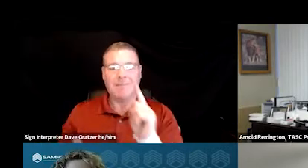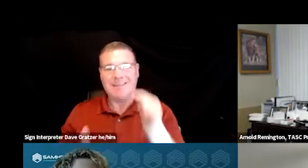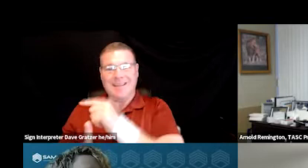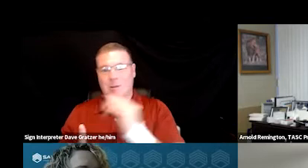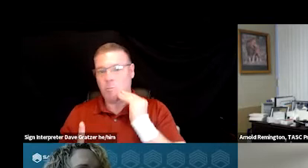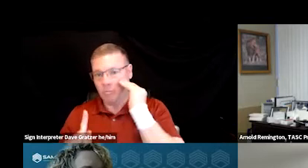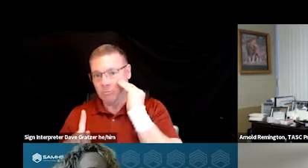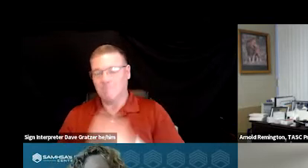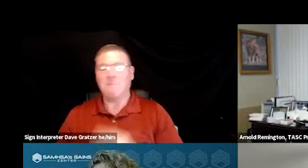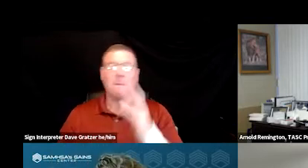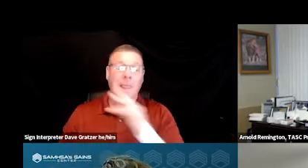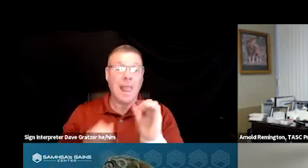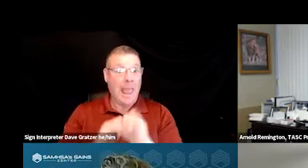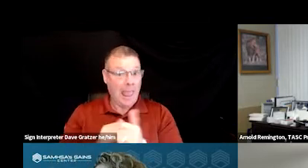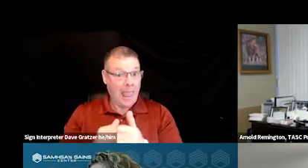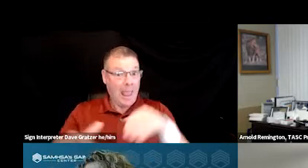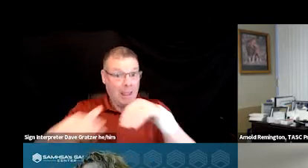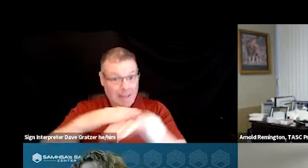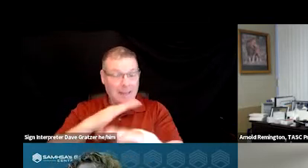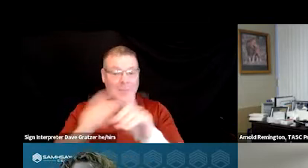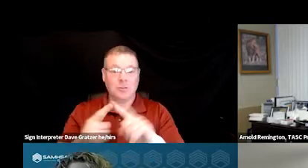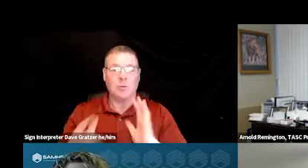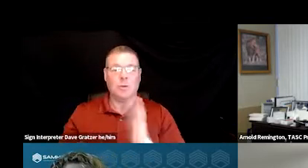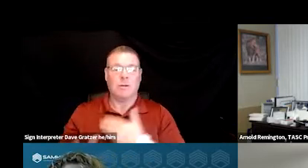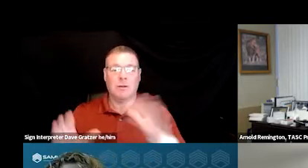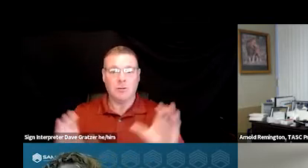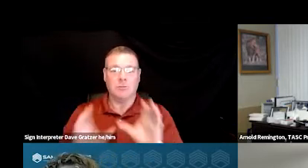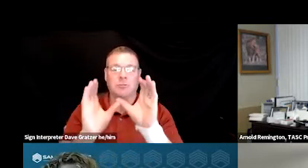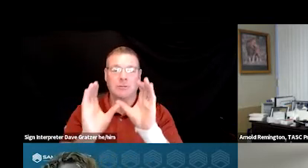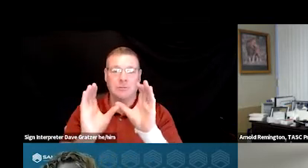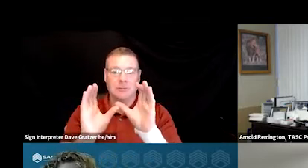quickly became a portal into our Crisis Care Center,